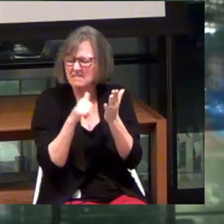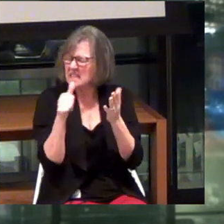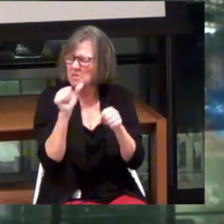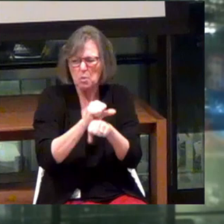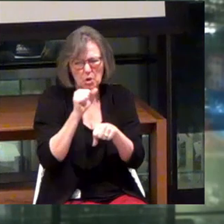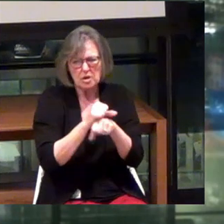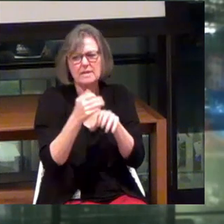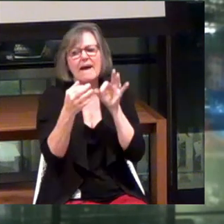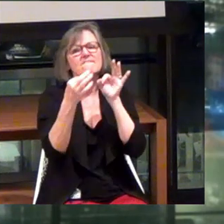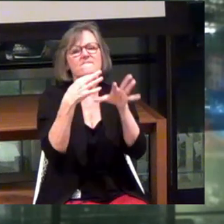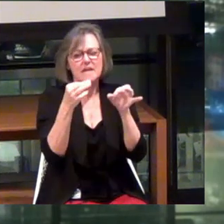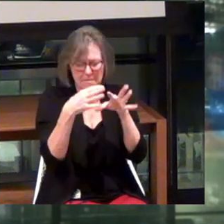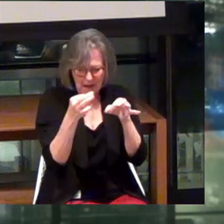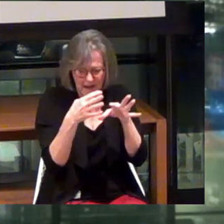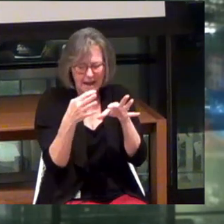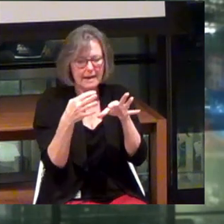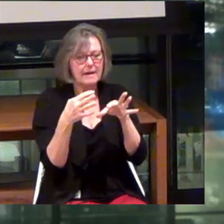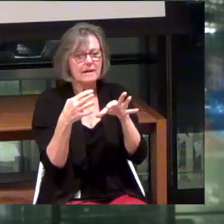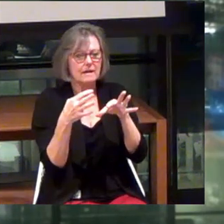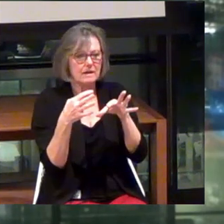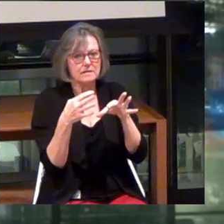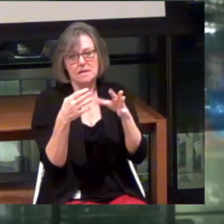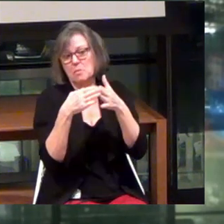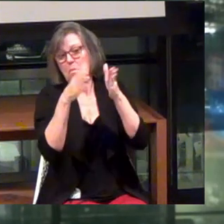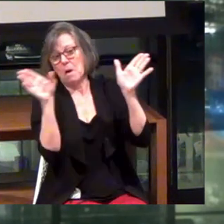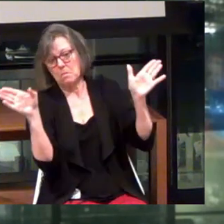That feedback then lives in the public domain.